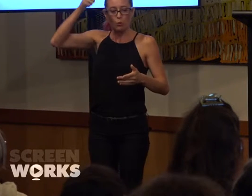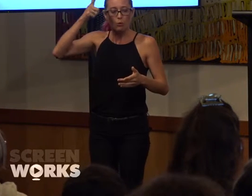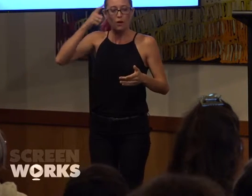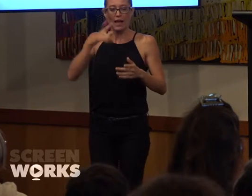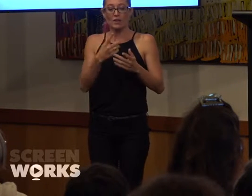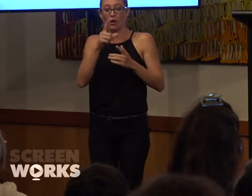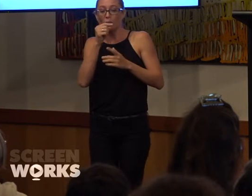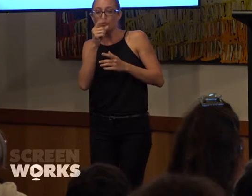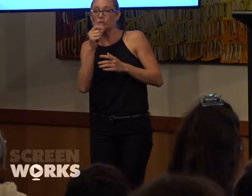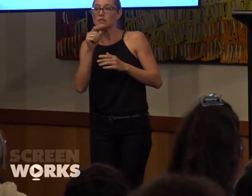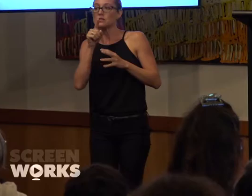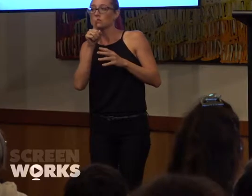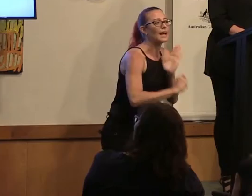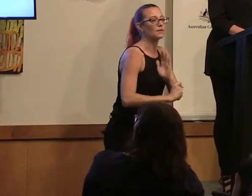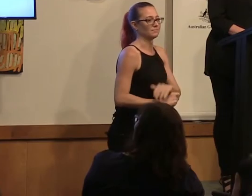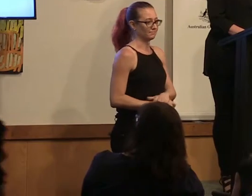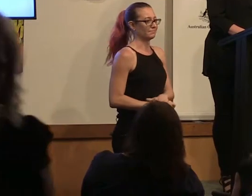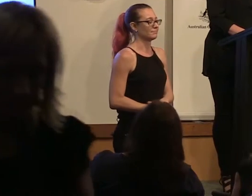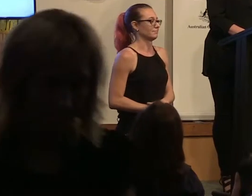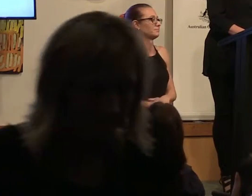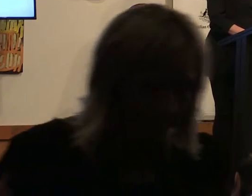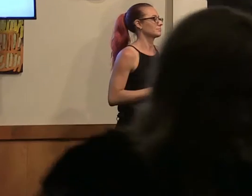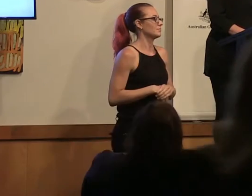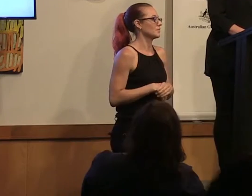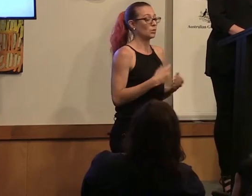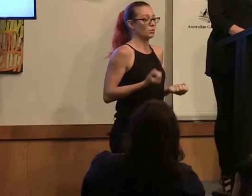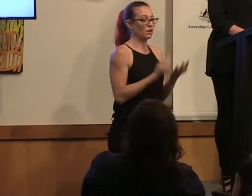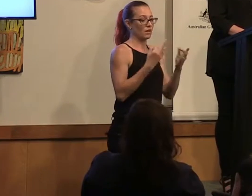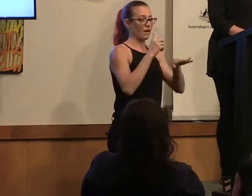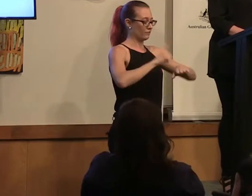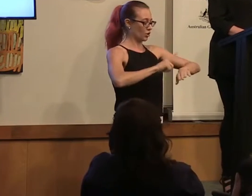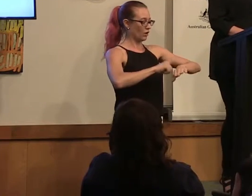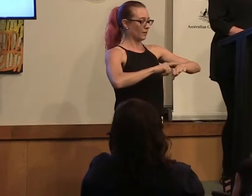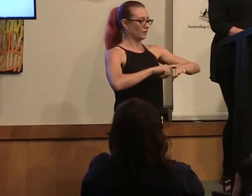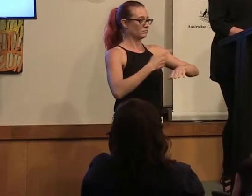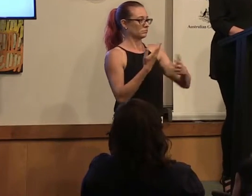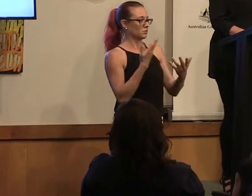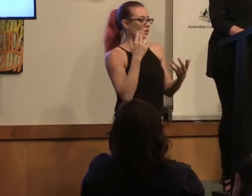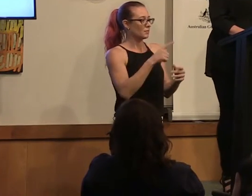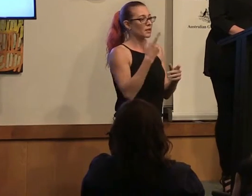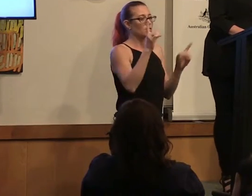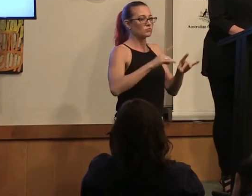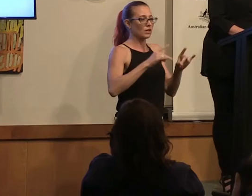there as well, so that's awesome. We don't have a timing on this yet but the Australian Directors Guild shadow